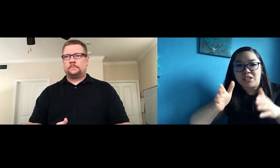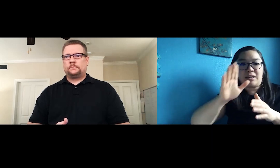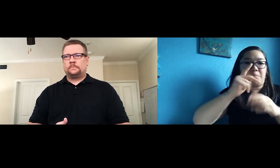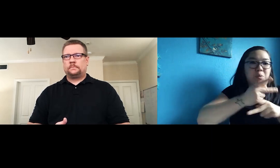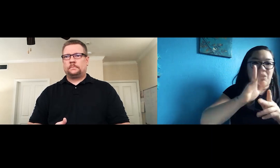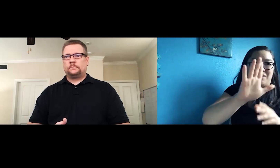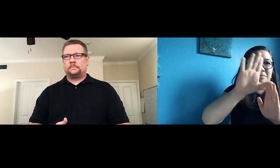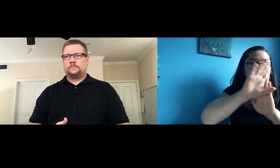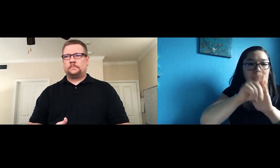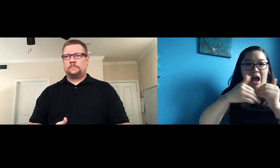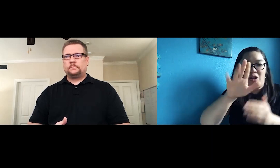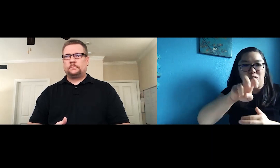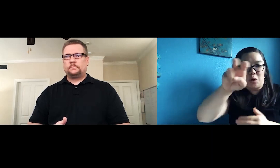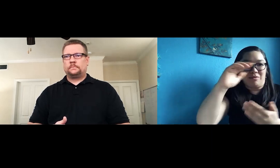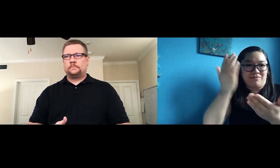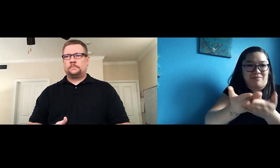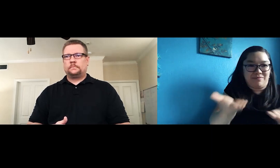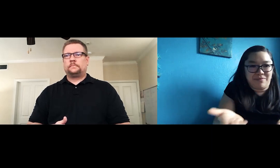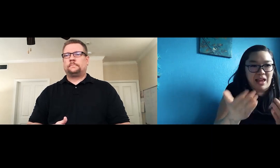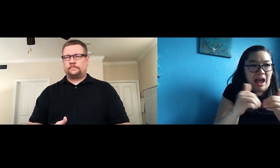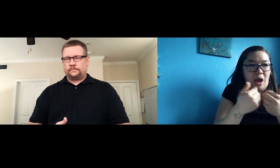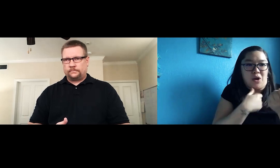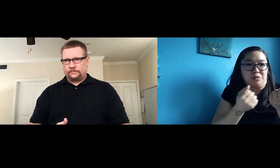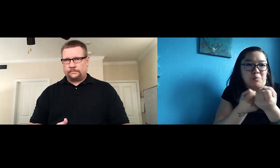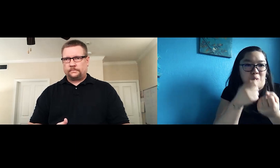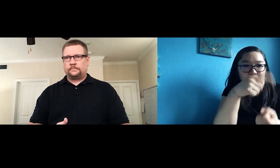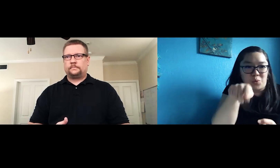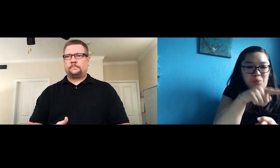directors, producers and their backgrounds and how they got to where they are today.